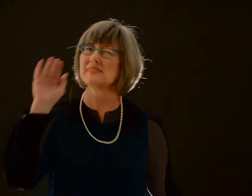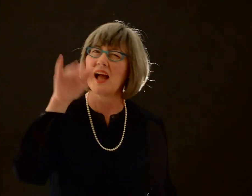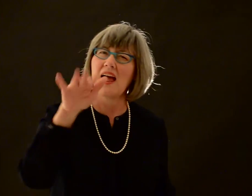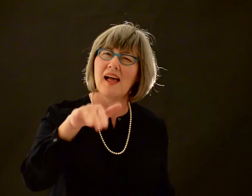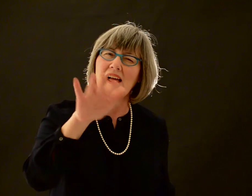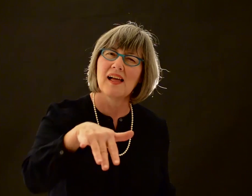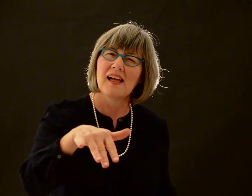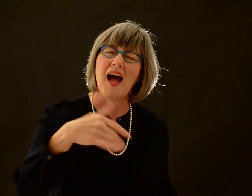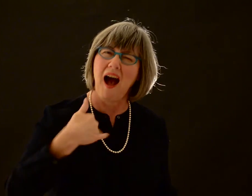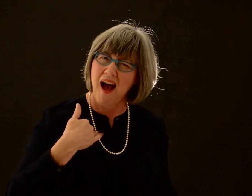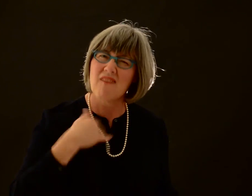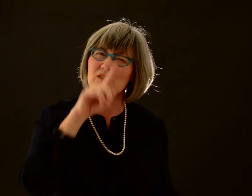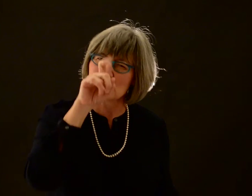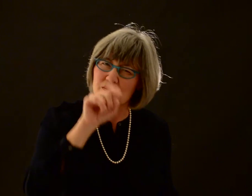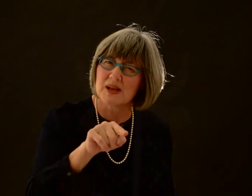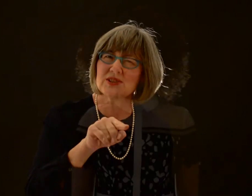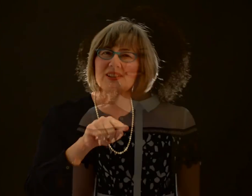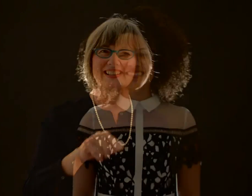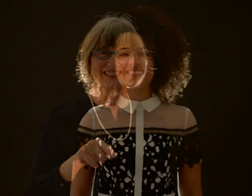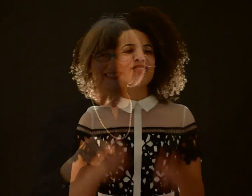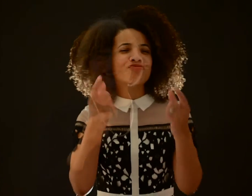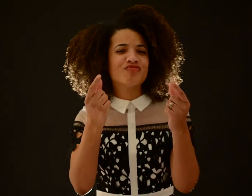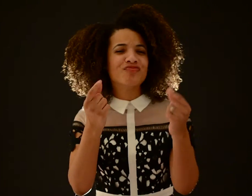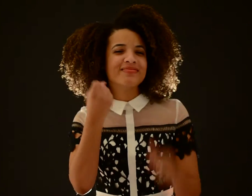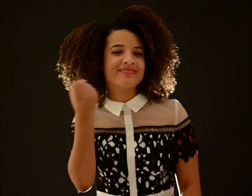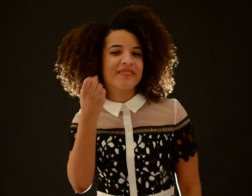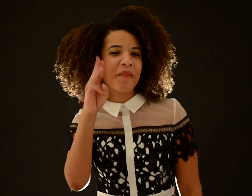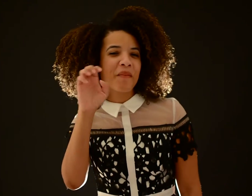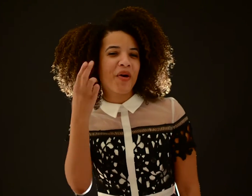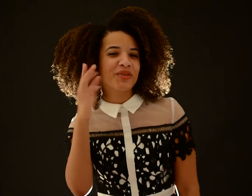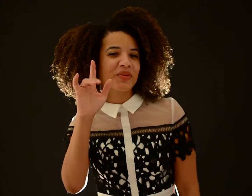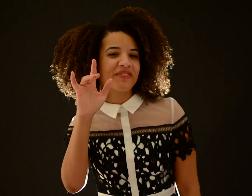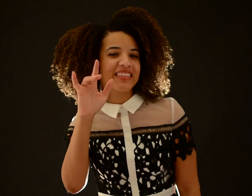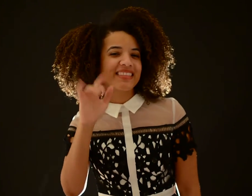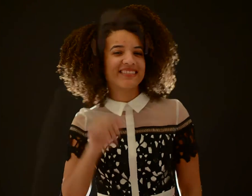Hey! I have a question. What are you doing on Saturday, March 25th?